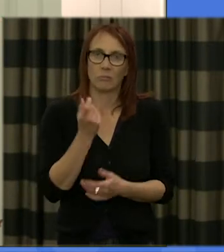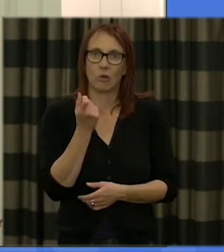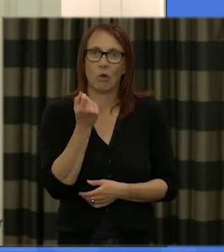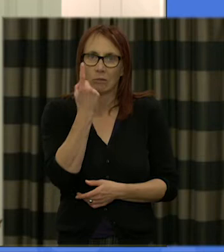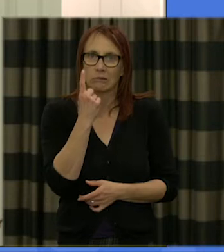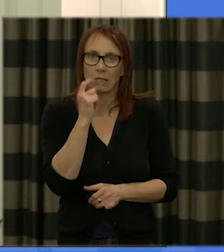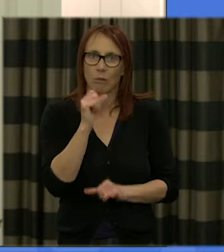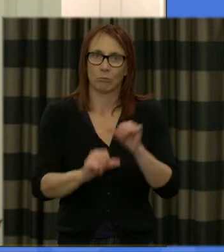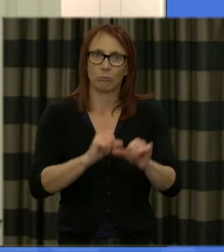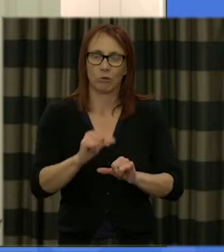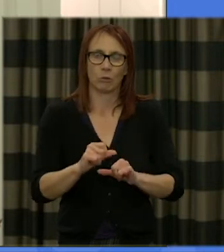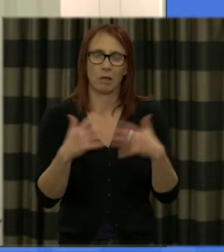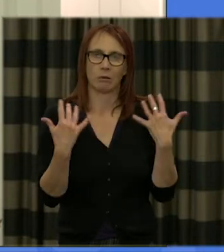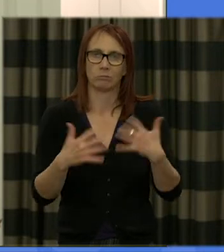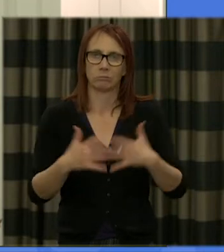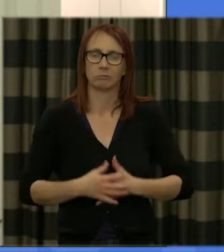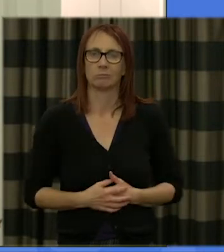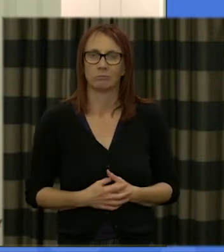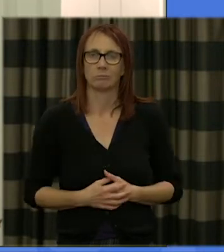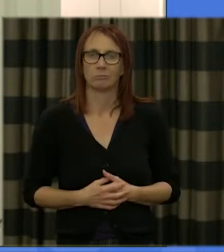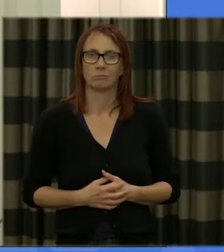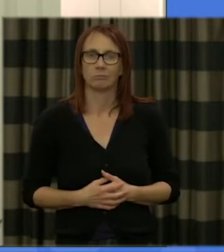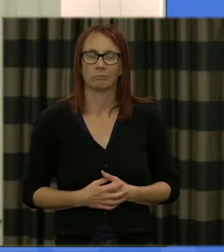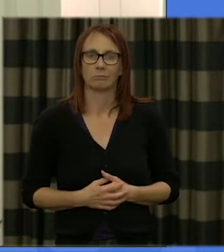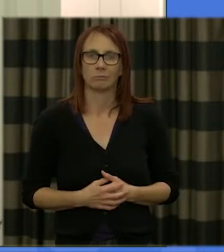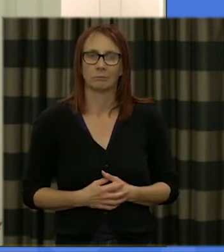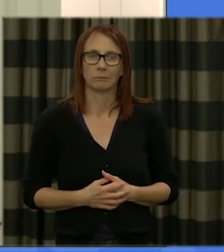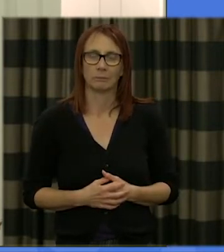I'm heartened by it but I just wanted a couple of make a couple of housekeeping